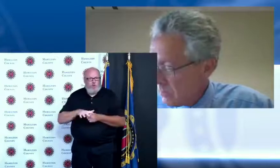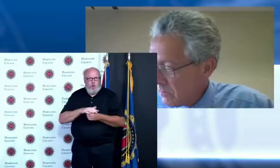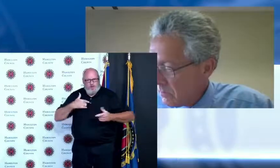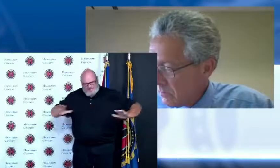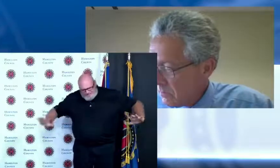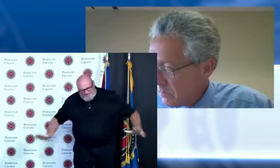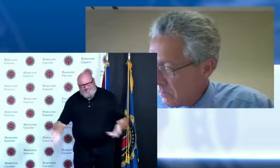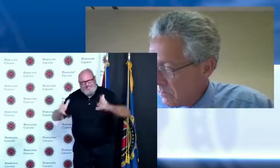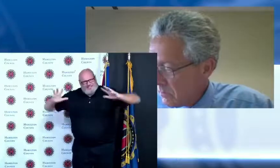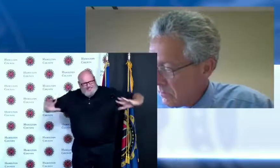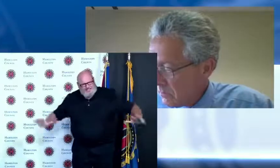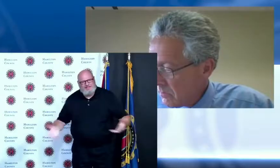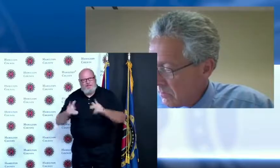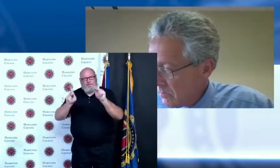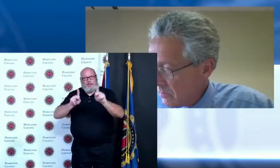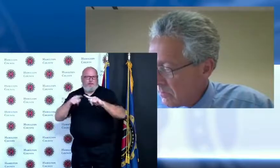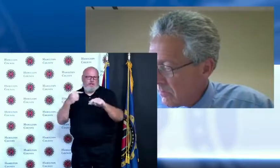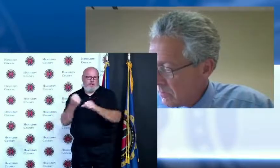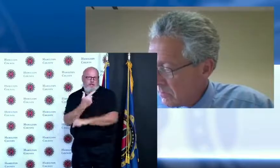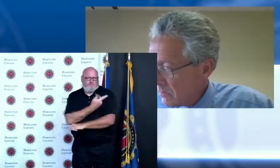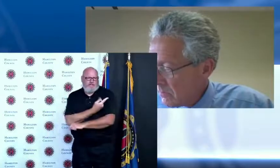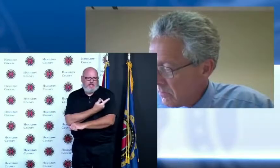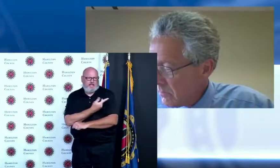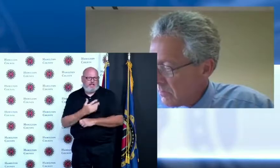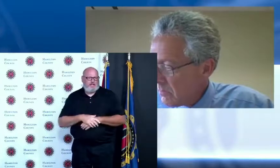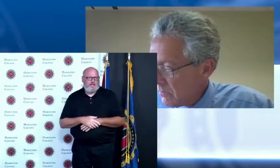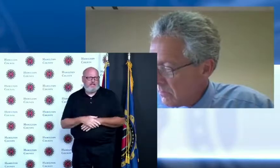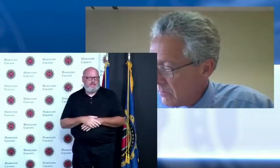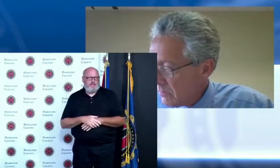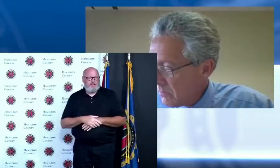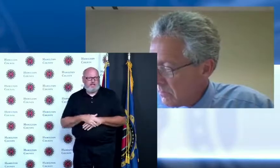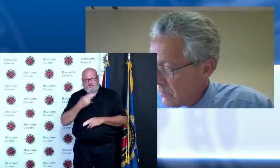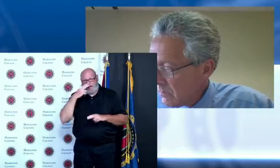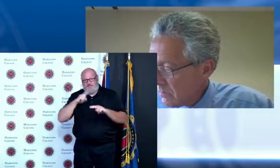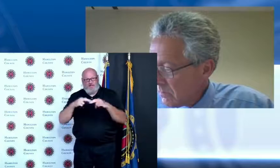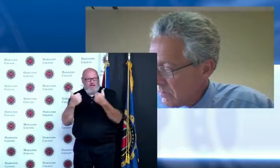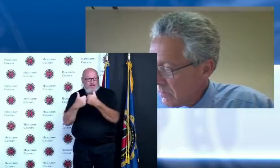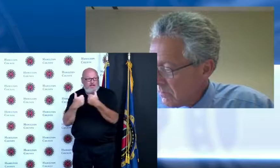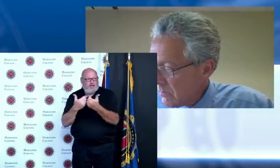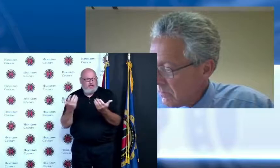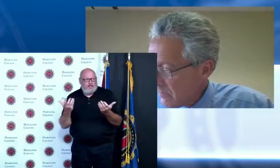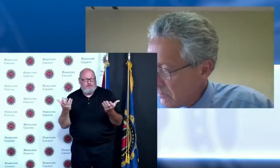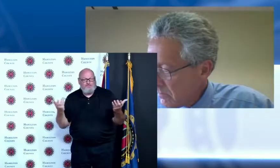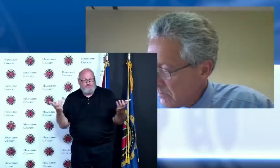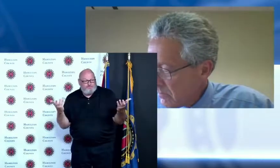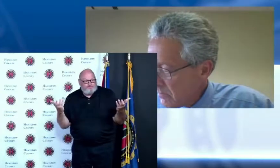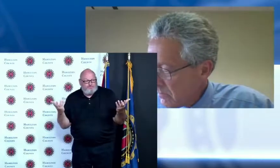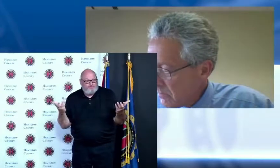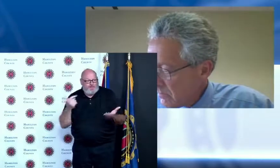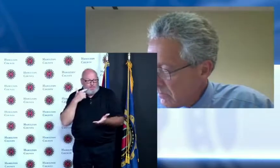is it gimmicky maybe did it help yeah so you know okay I mean we've been gosh Greg has talked about